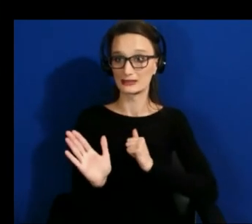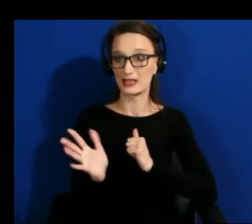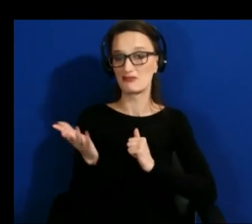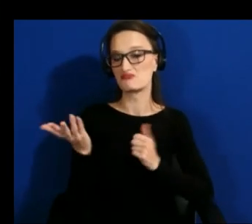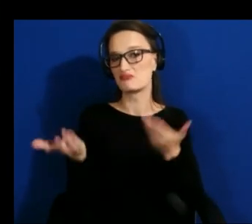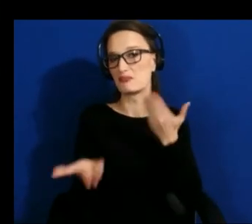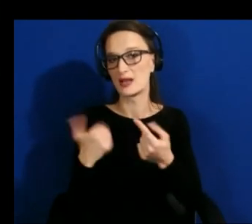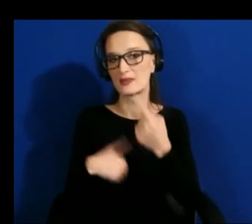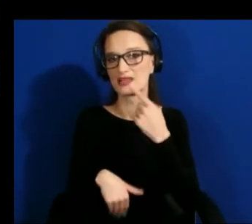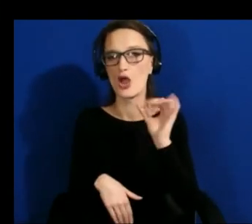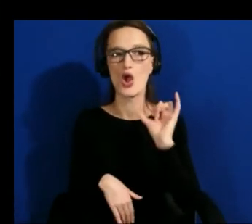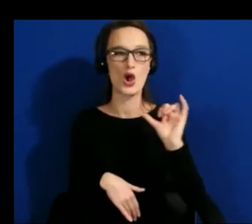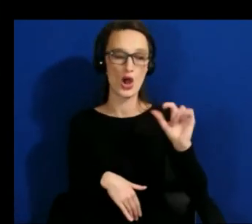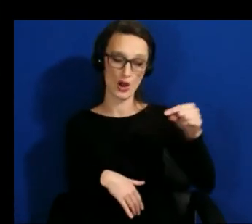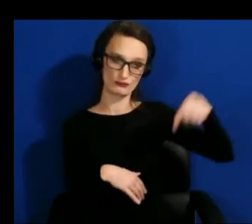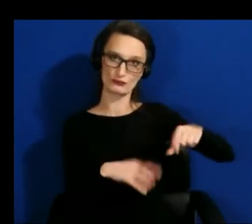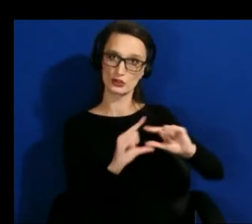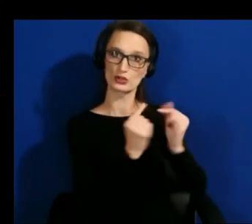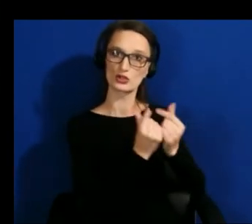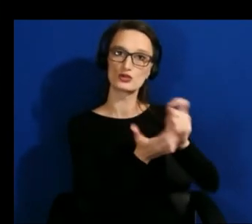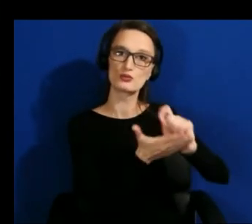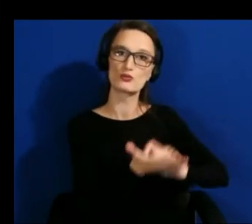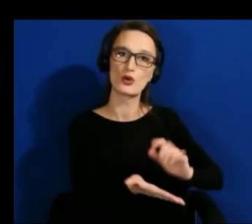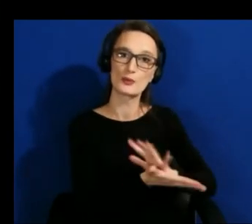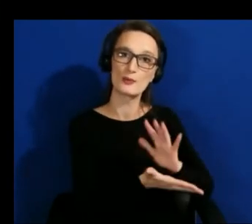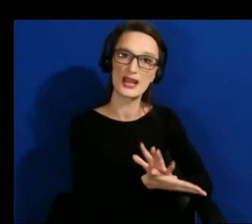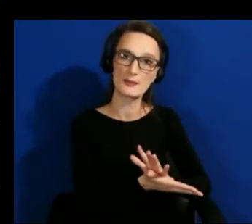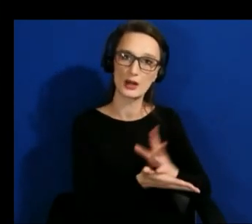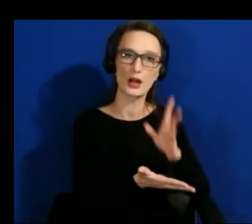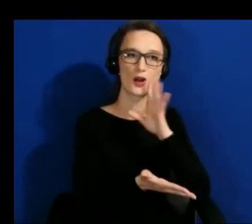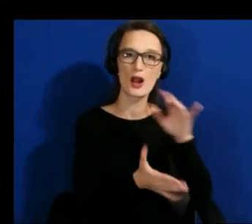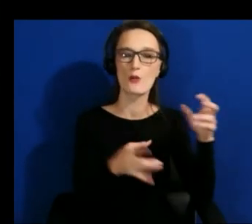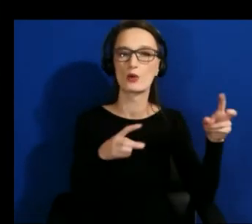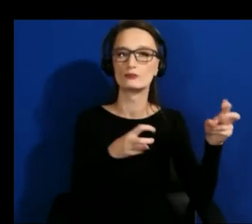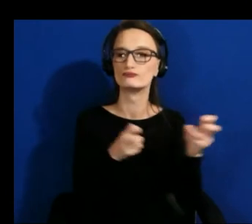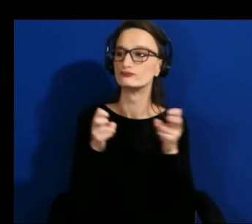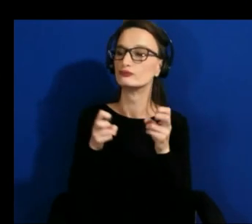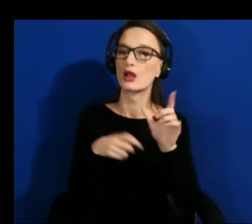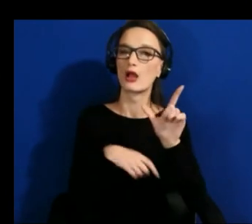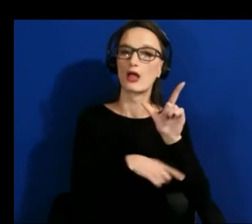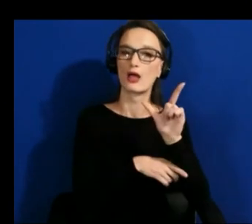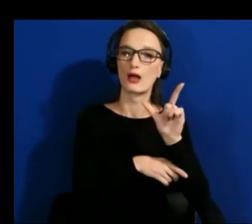here here's a link go read my paper and people might like okay i don't have time or just don't